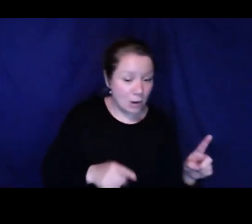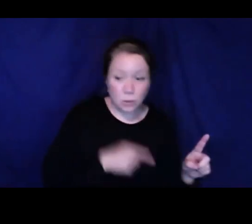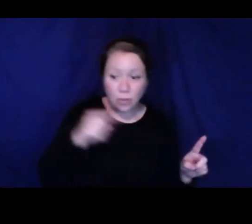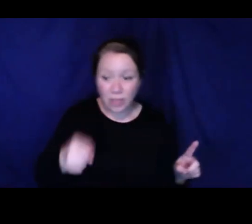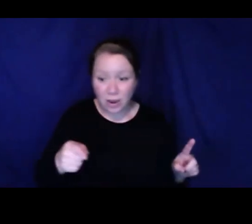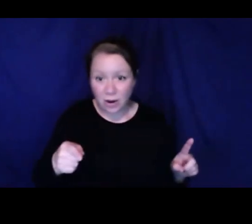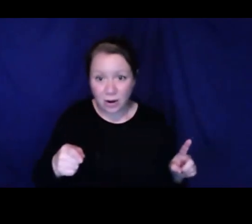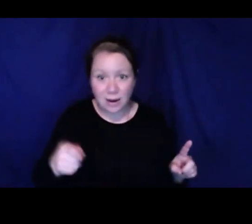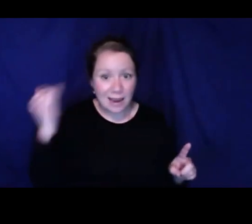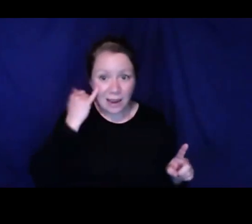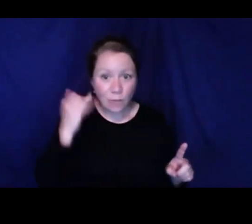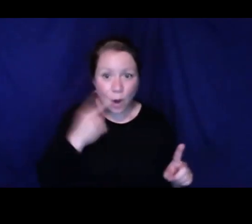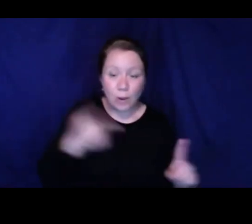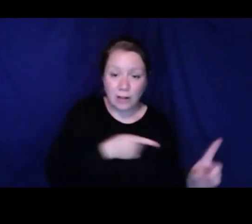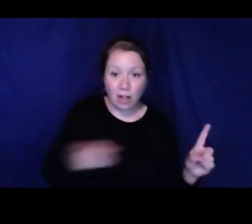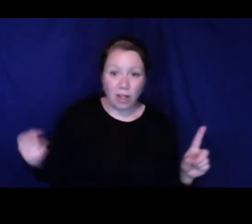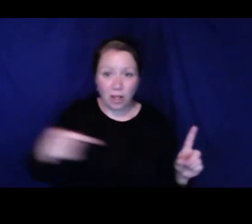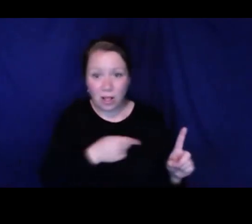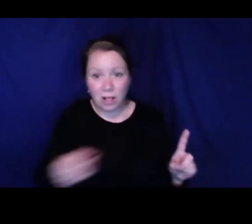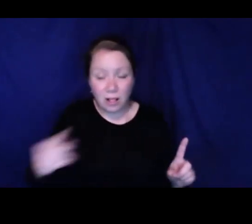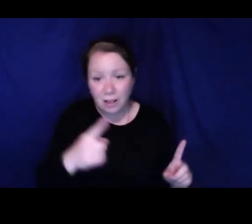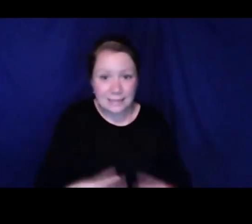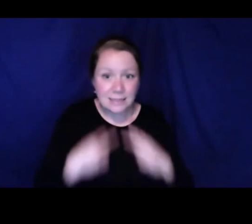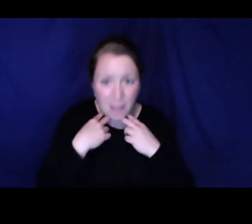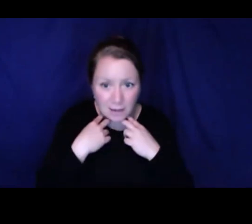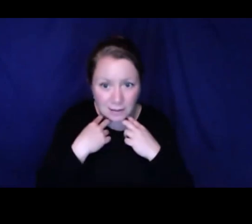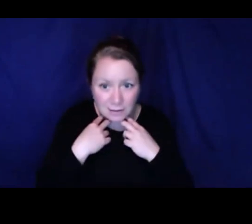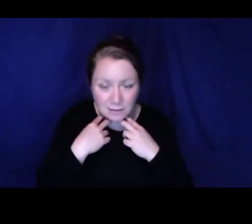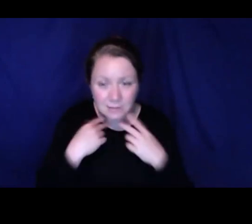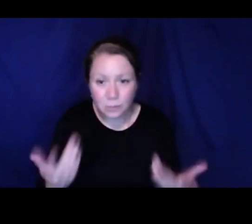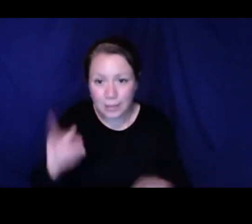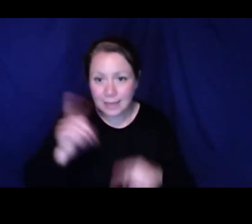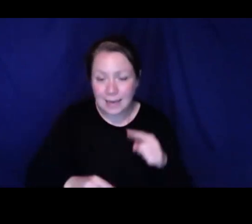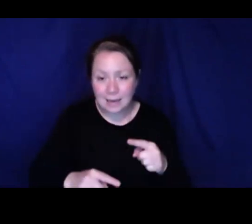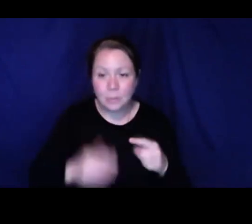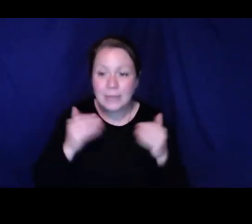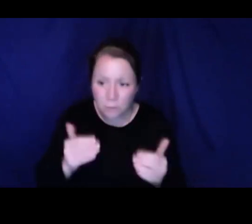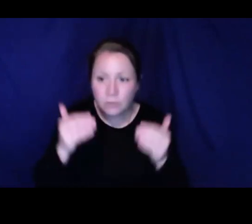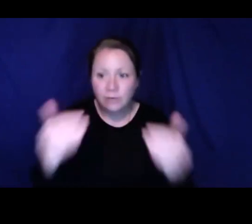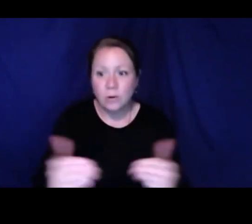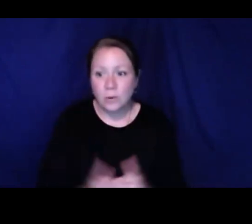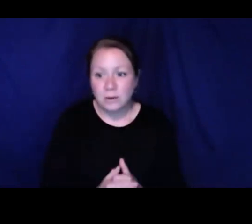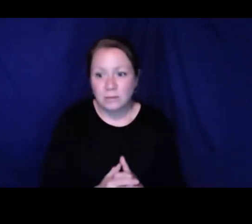need to be addressed and the state needs to move forward on. We can't get from point A to B or C